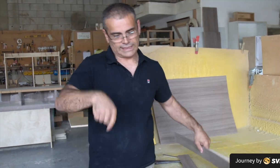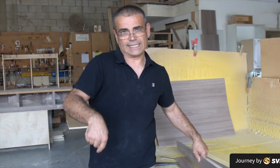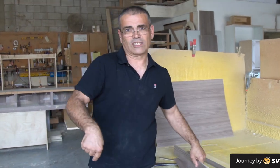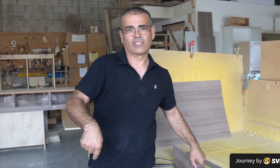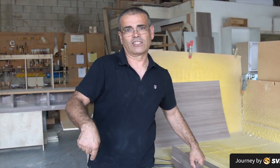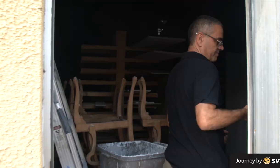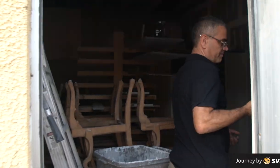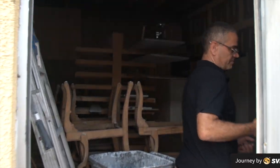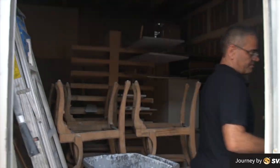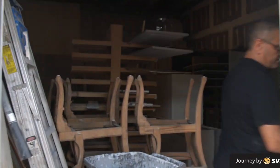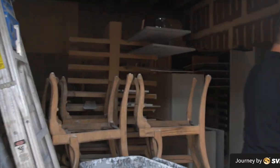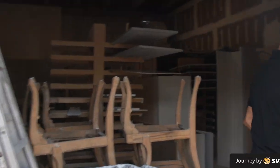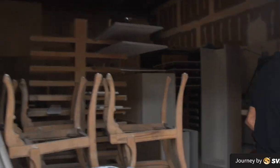One person here would sand it...